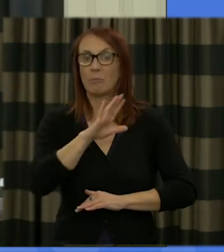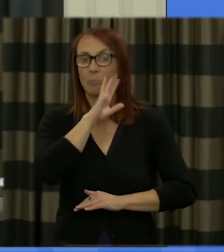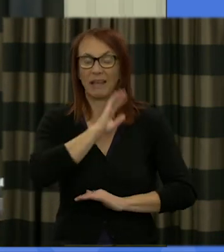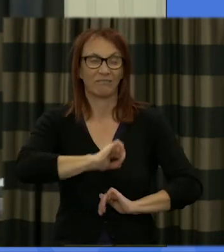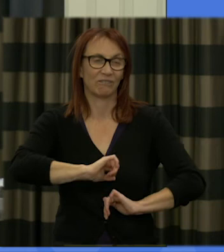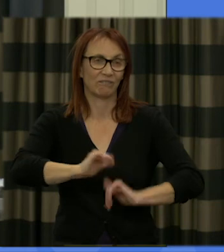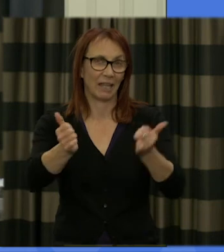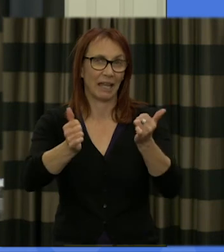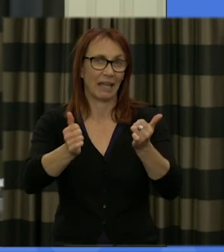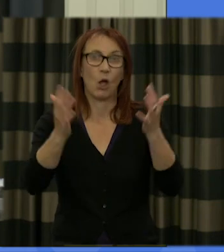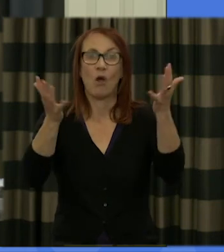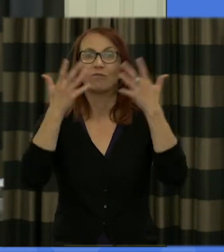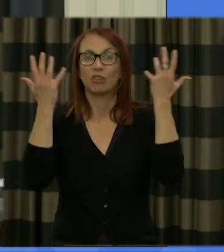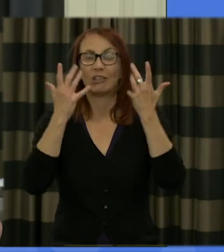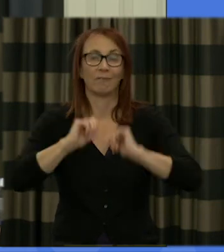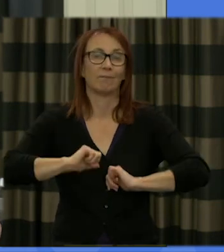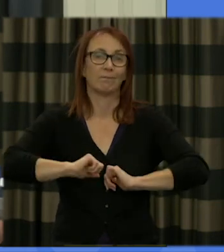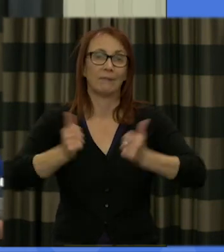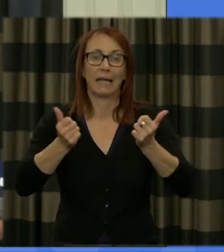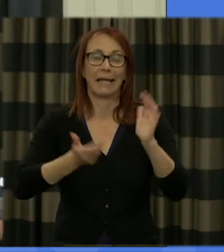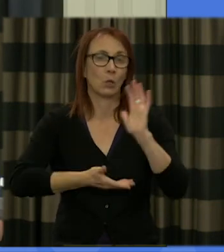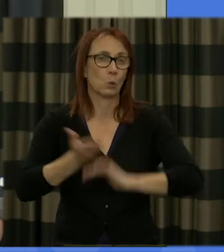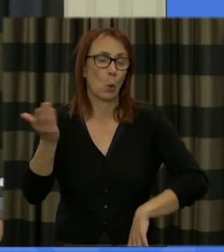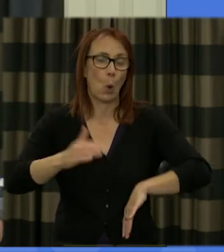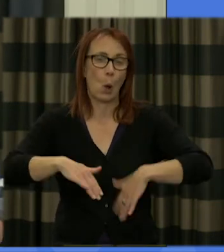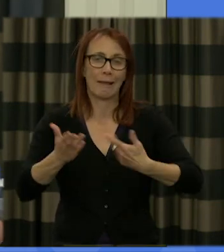to bed to get fresh for tomorrow so please do that if you do need to do so